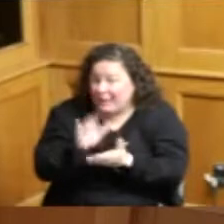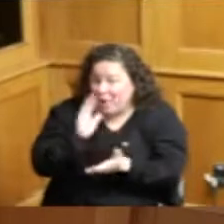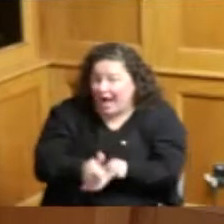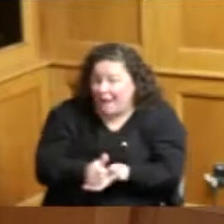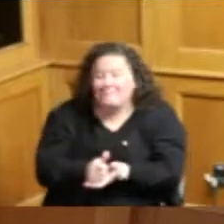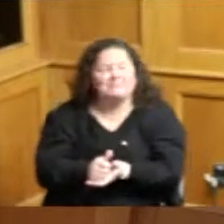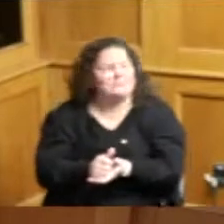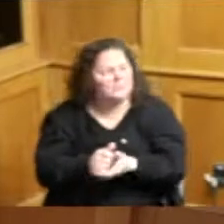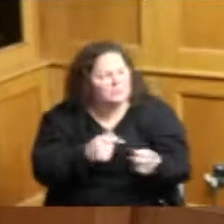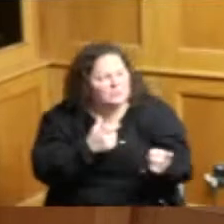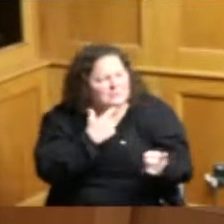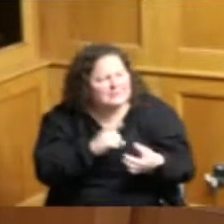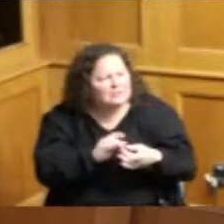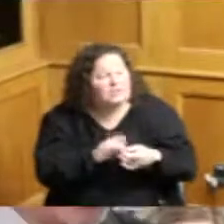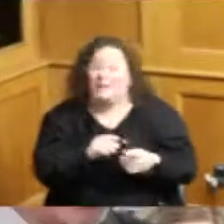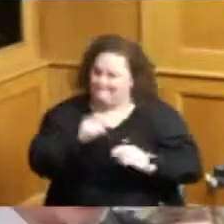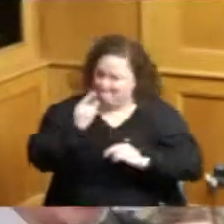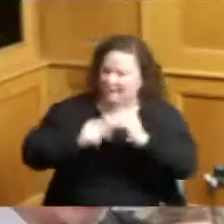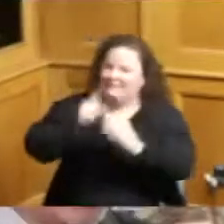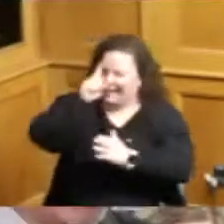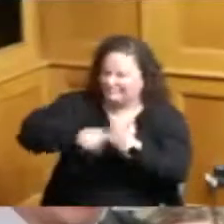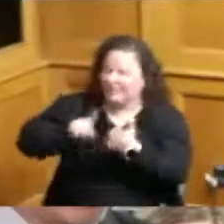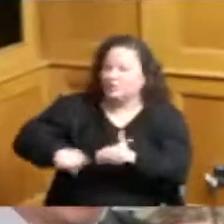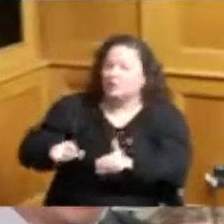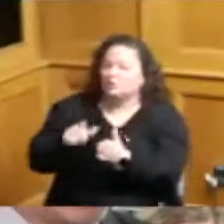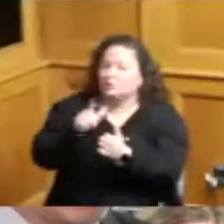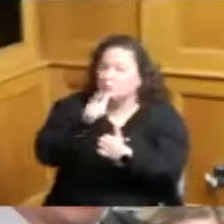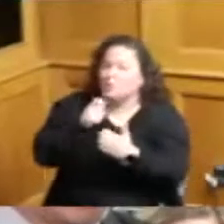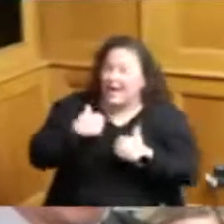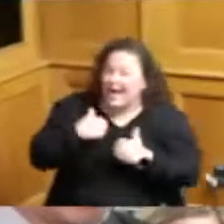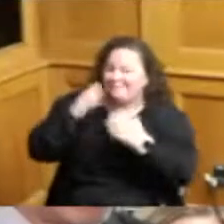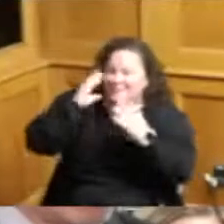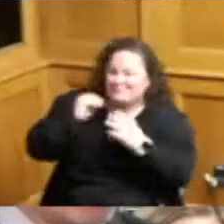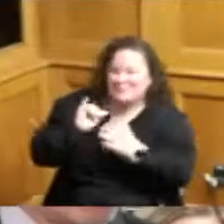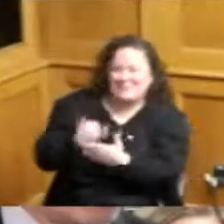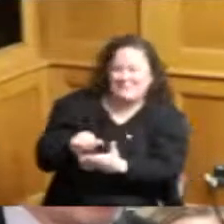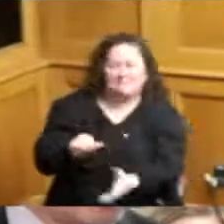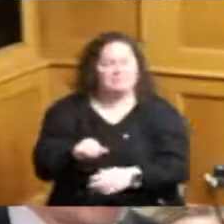building inspectors with experience okay do you need any other ones that don't have to have a lot